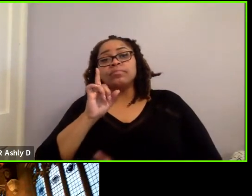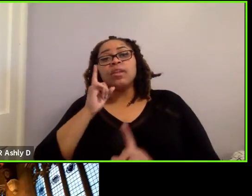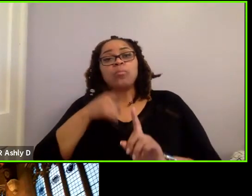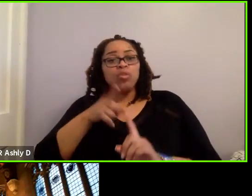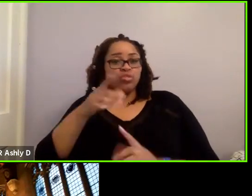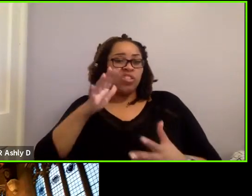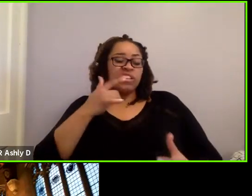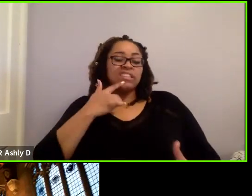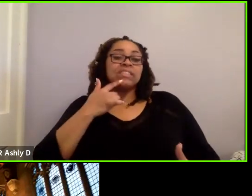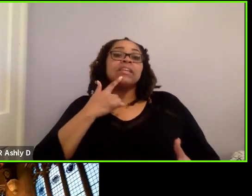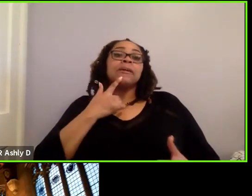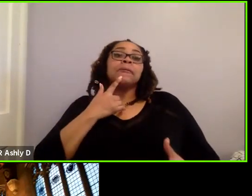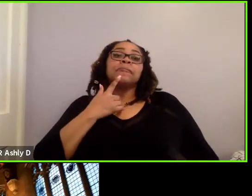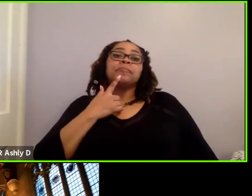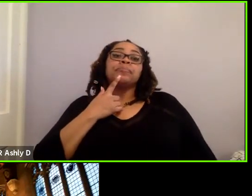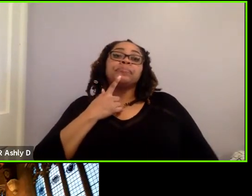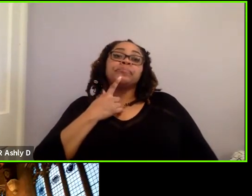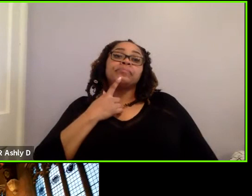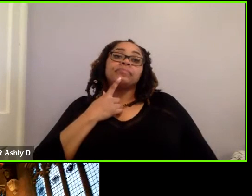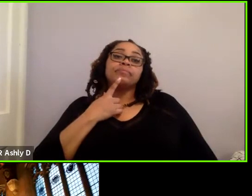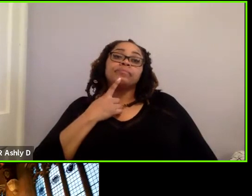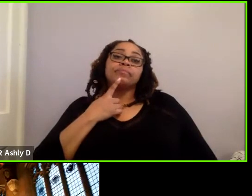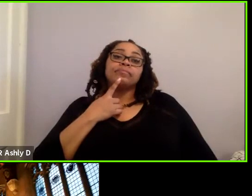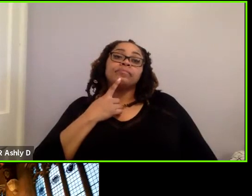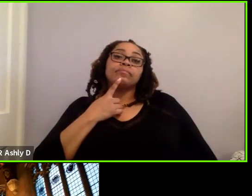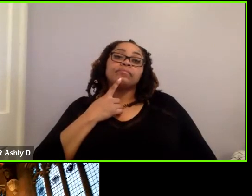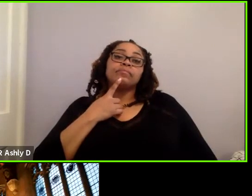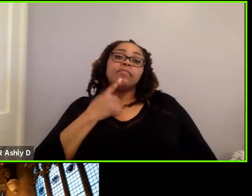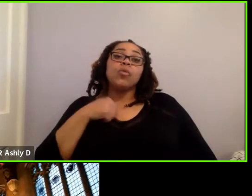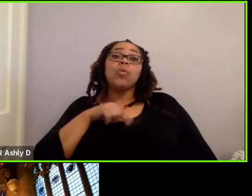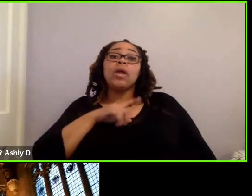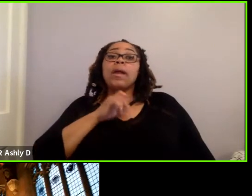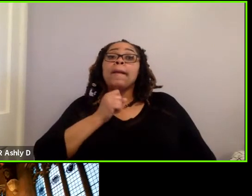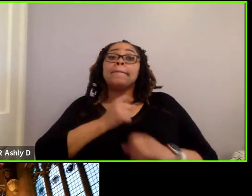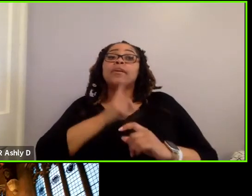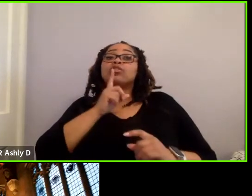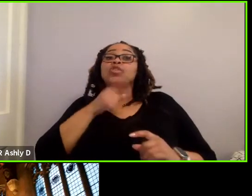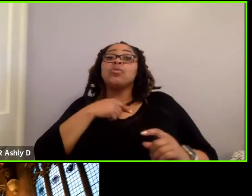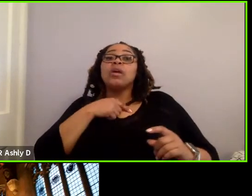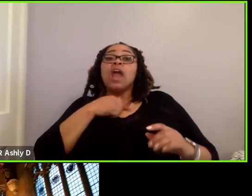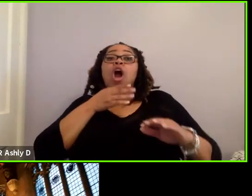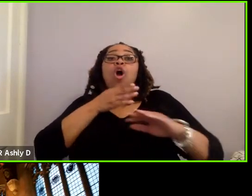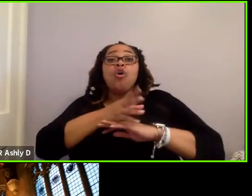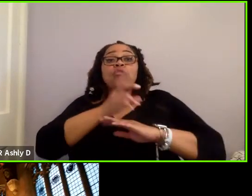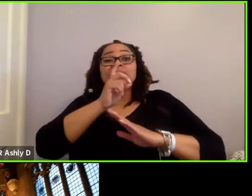are making so well. Is that, we need to make sure that we are not overdesigning in an environment